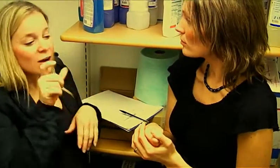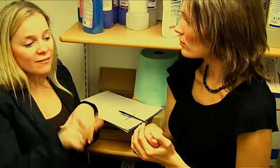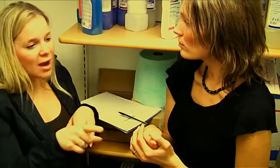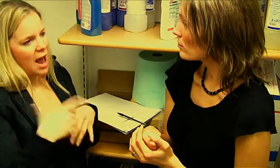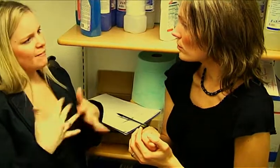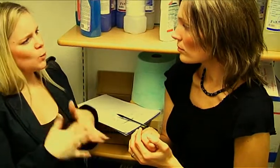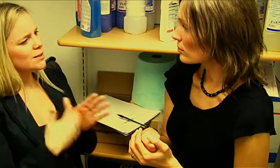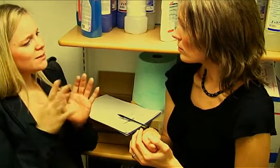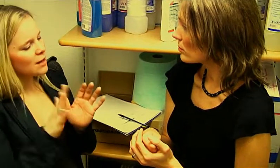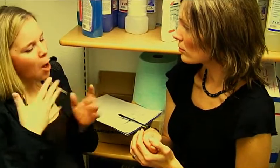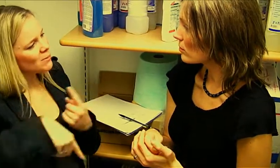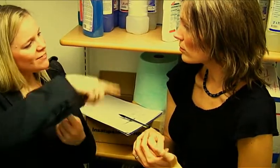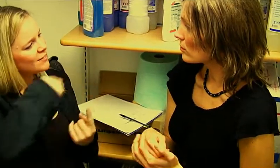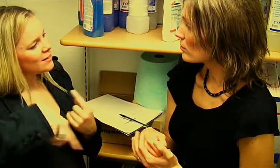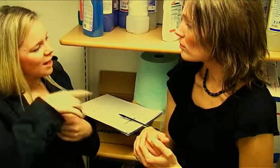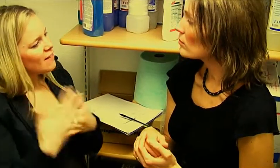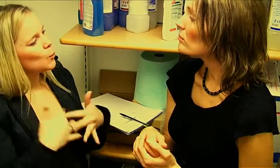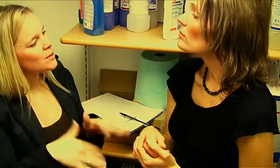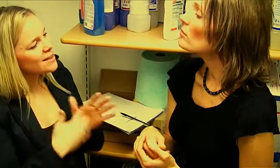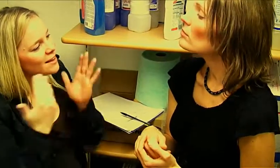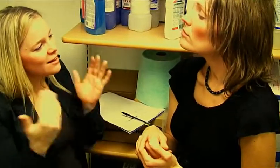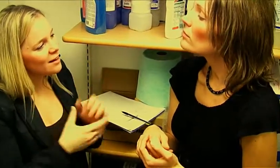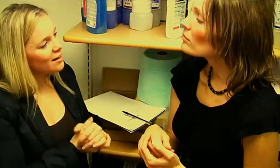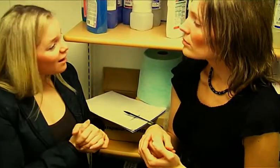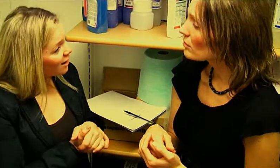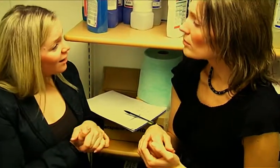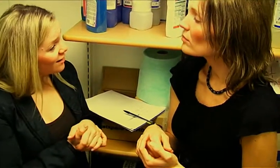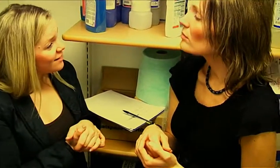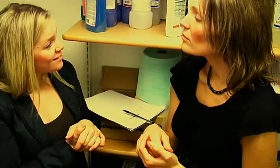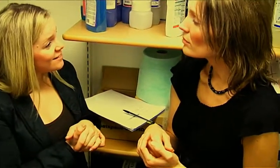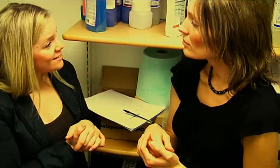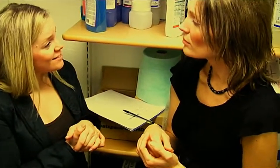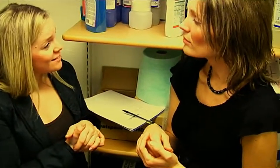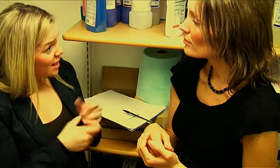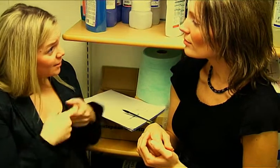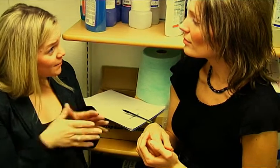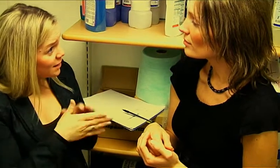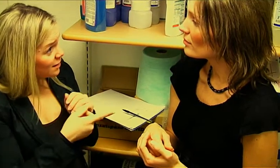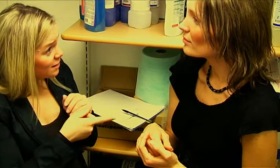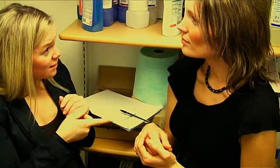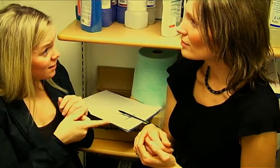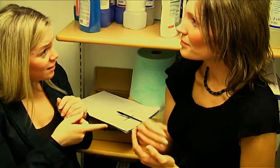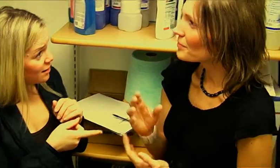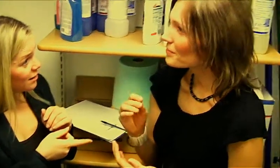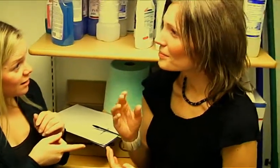who are disabled but it's rather the surroundings that are disabled. Are you hanging on?